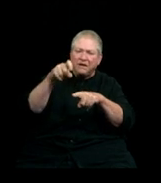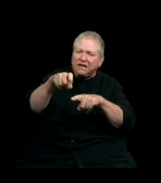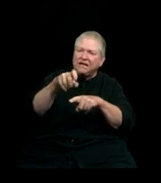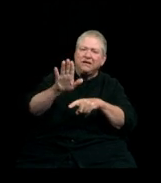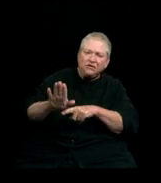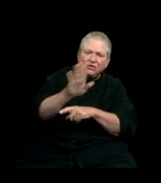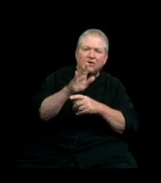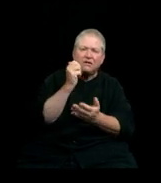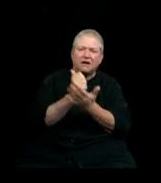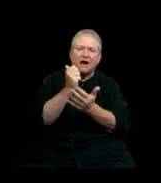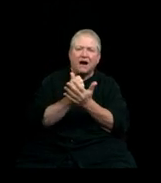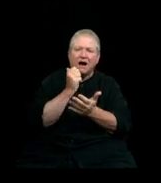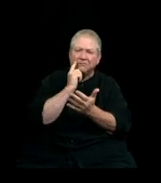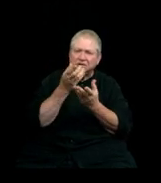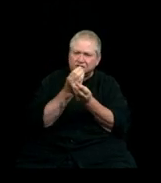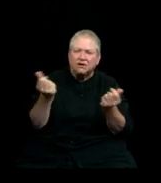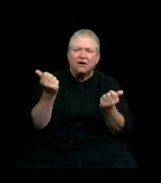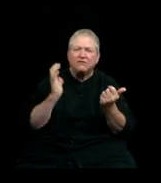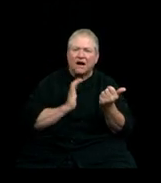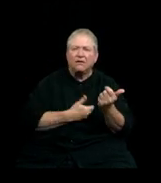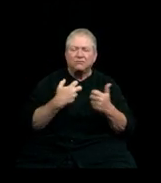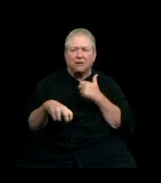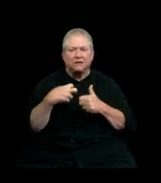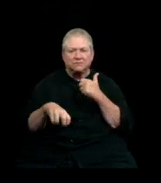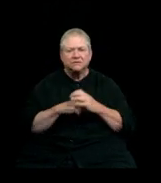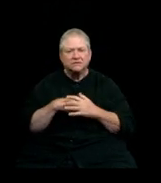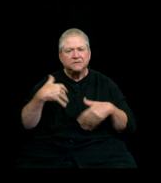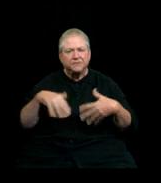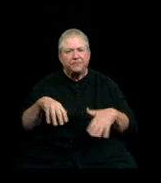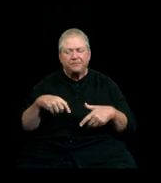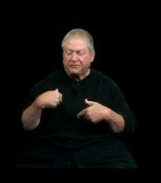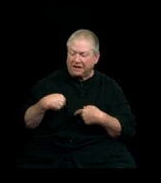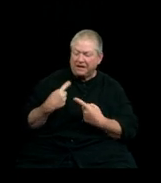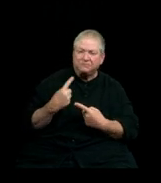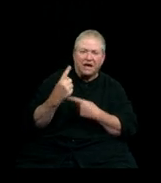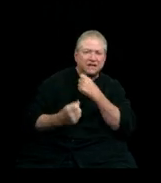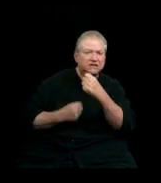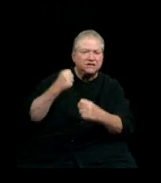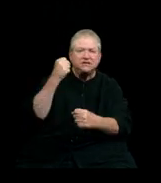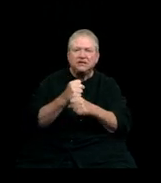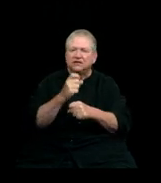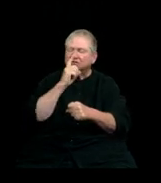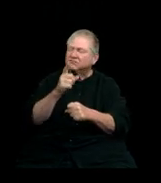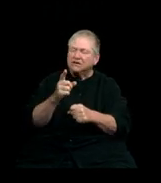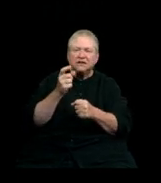if we want to solve them. We know that last year has pushed us to completely reimagine our society, too.